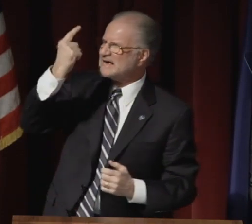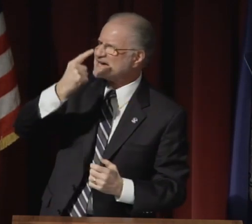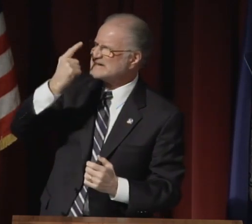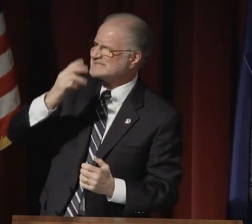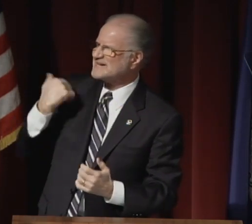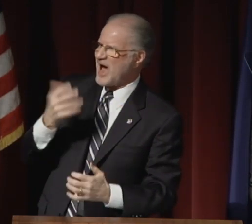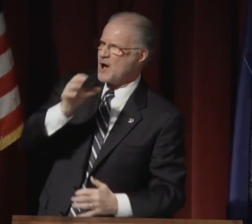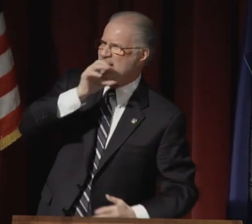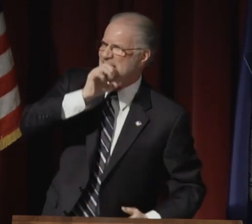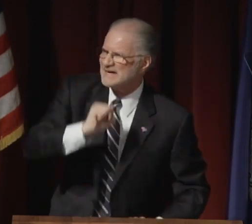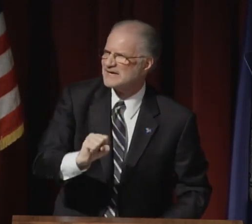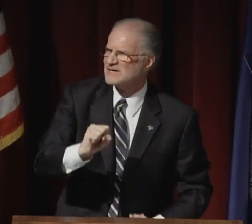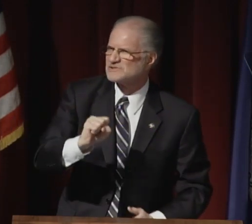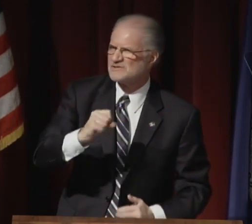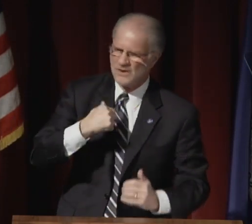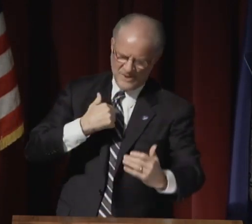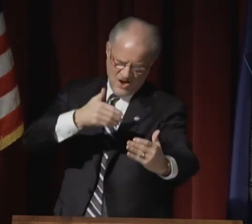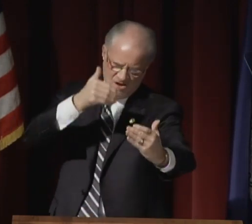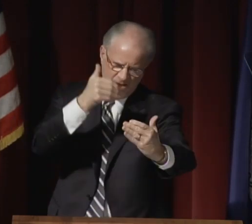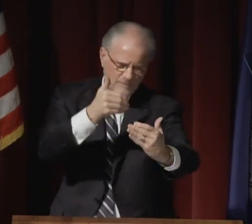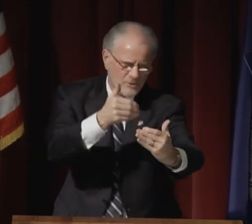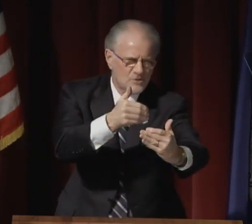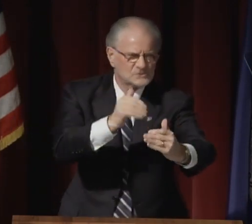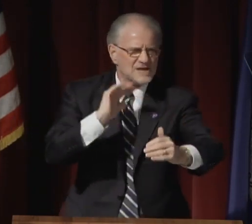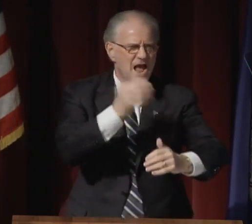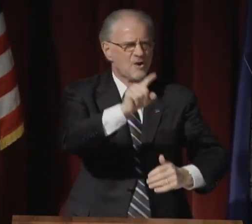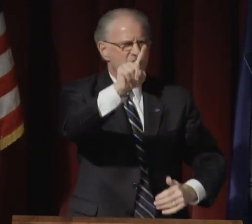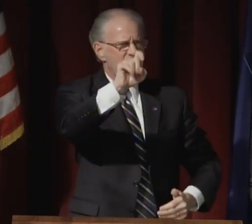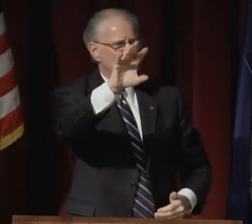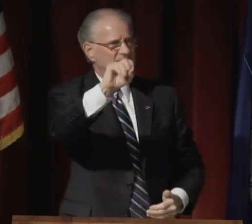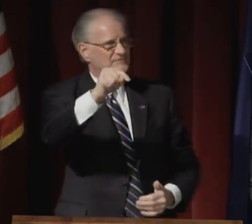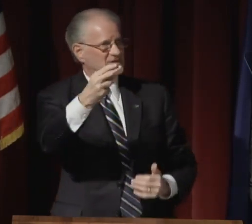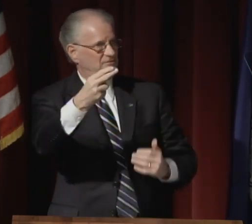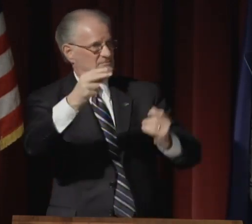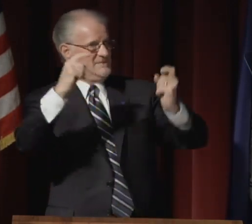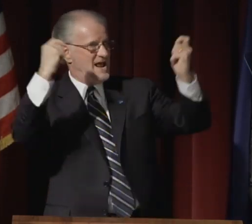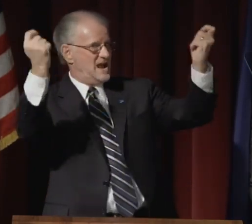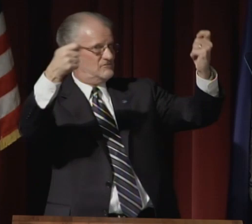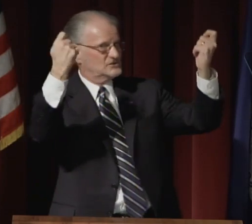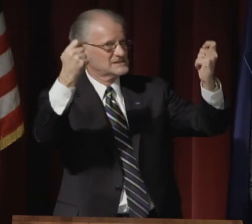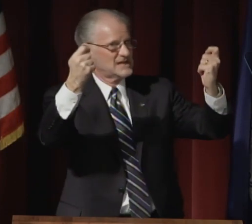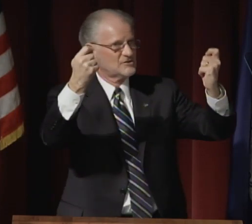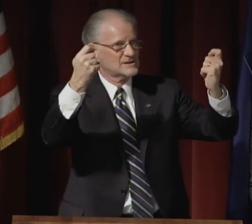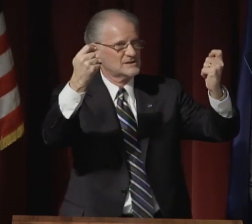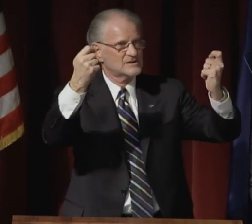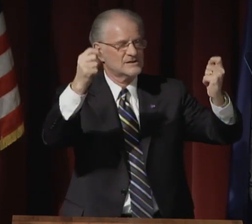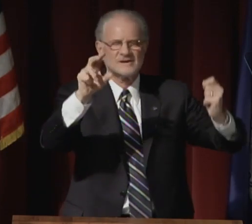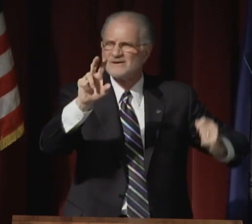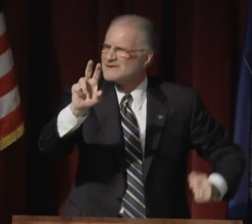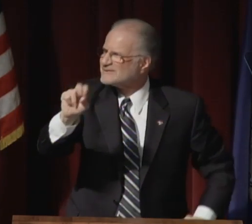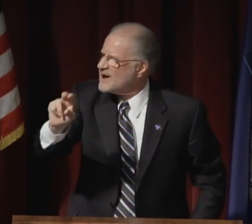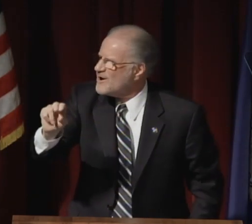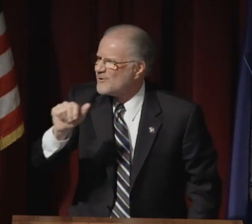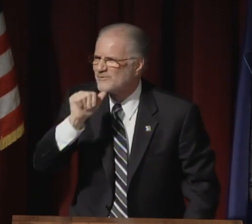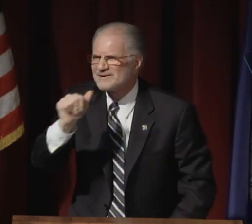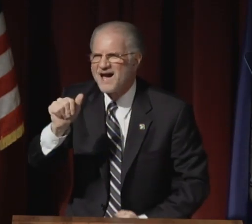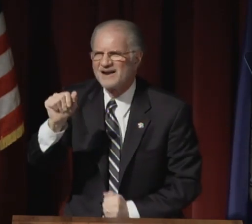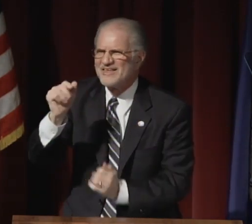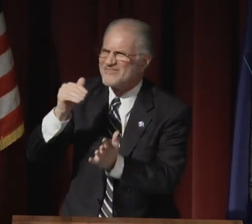Consider our age. We are approaching our 150th anniversary.